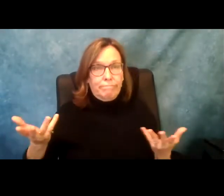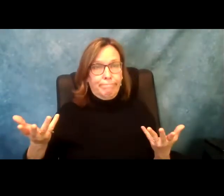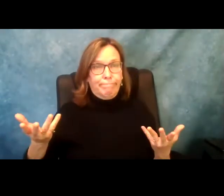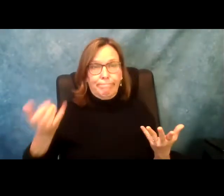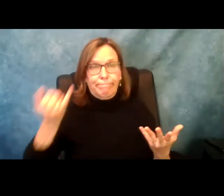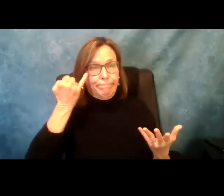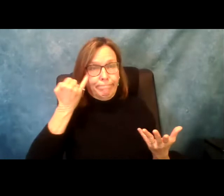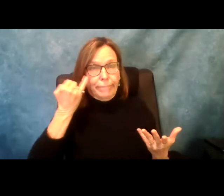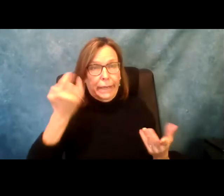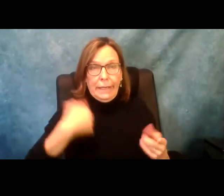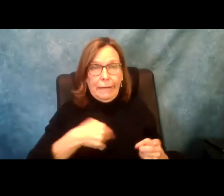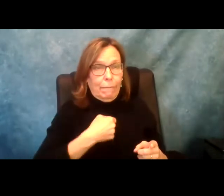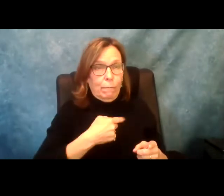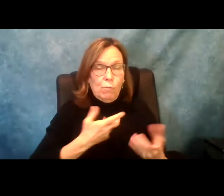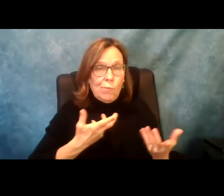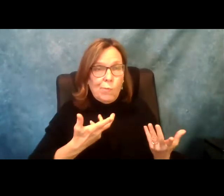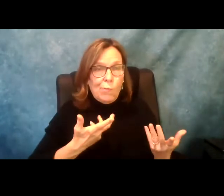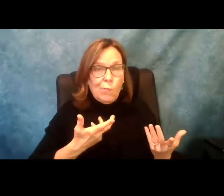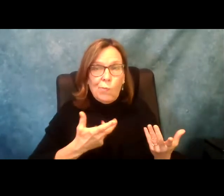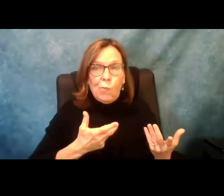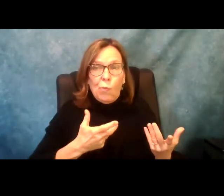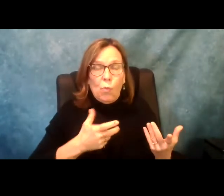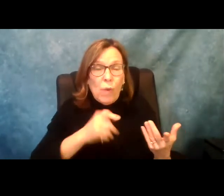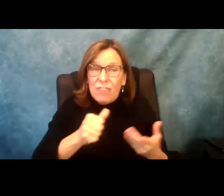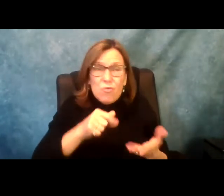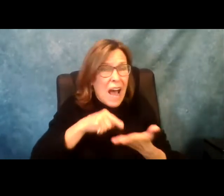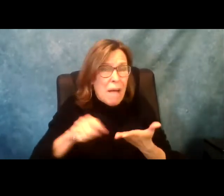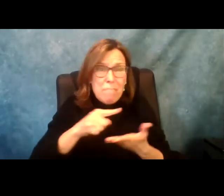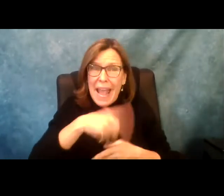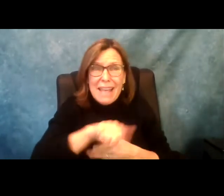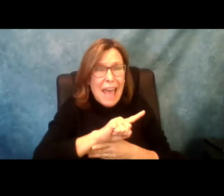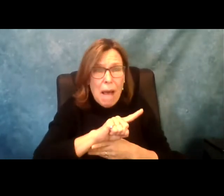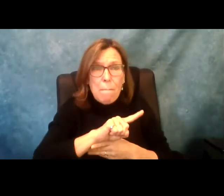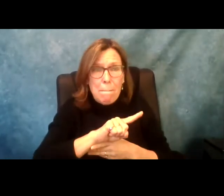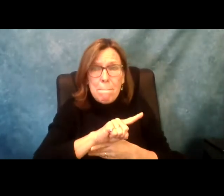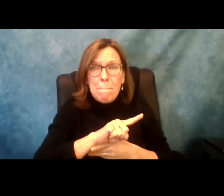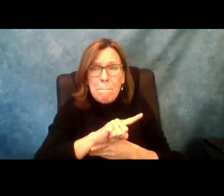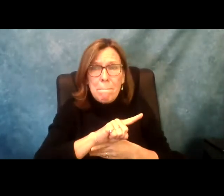workers in this industry. 600 ,000 new workers in this industry. And unless we have